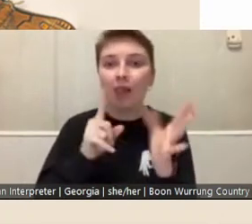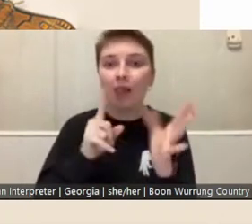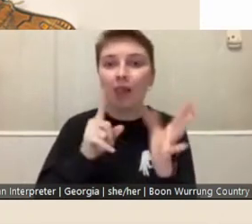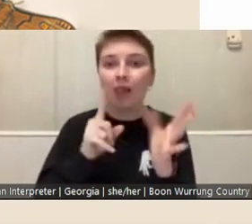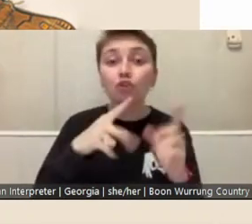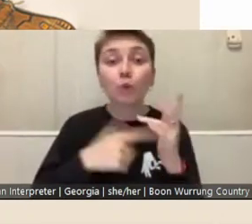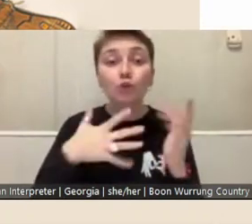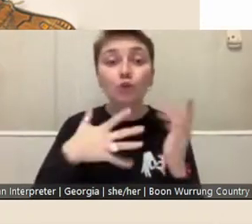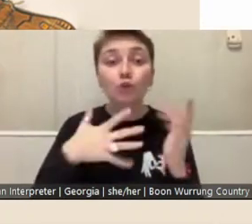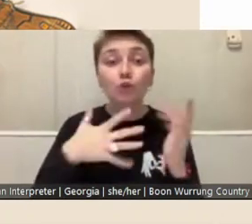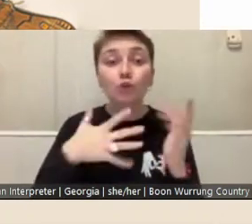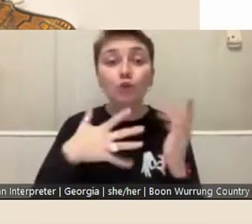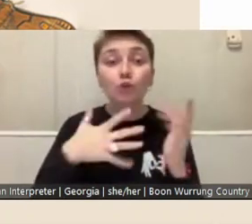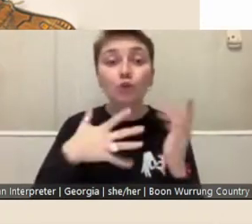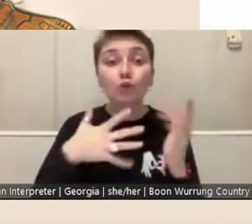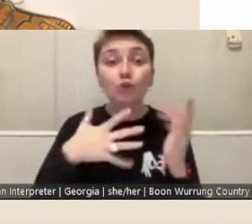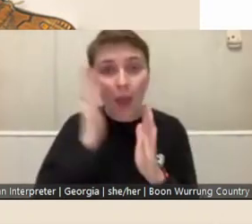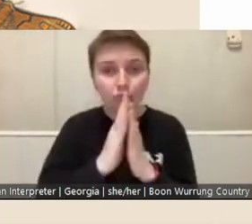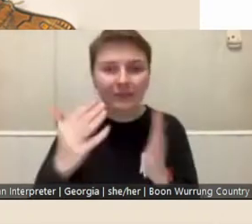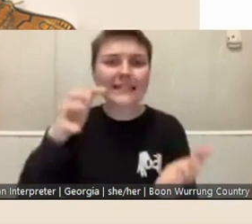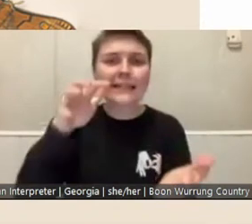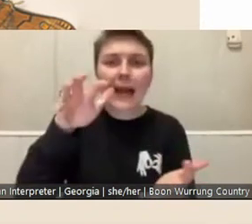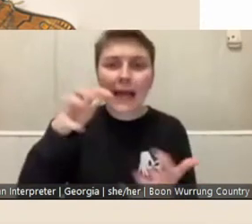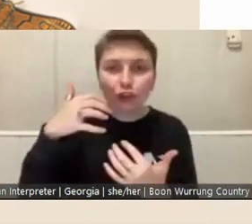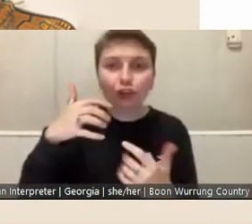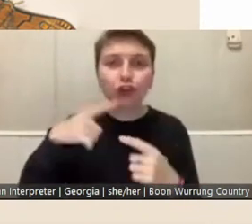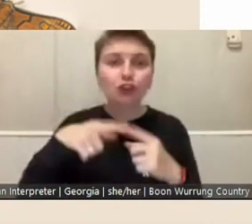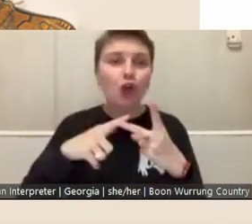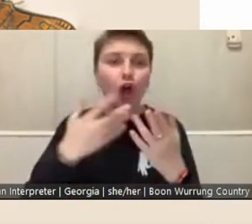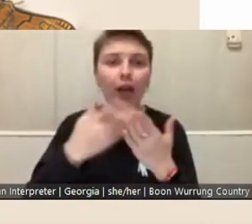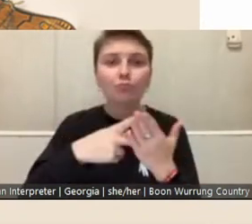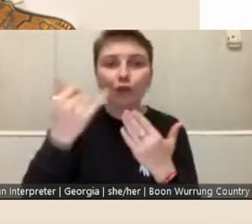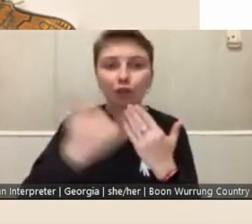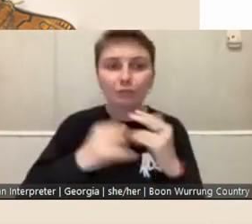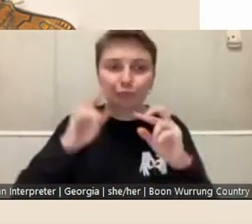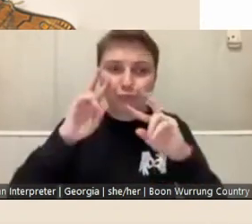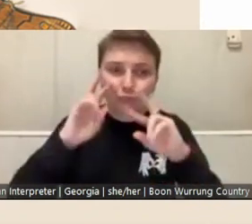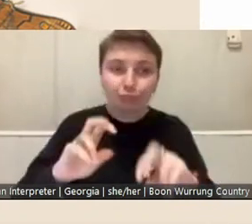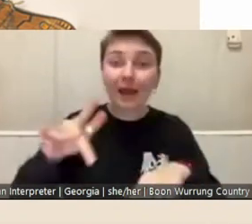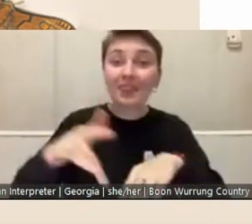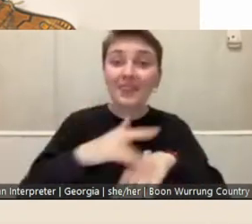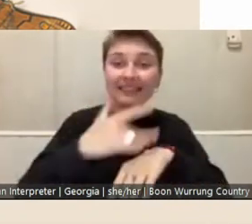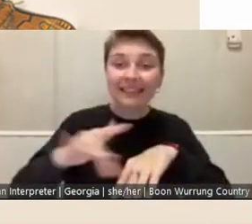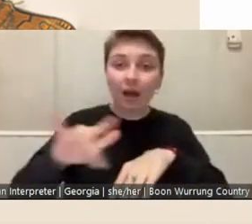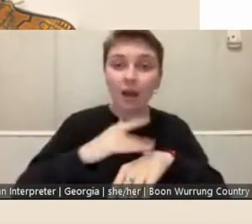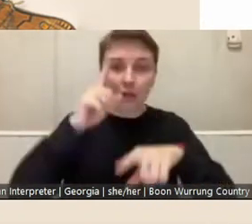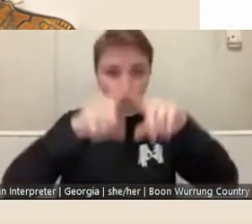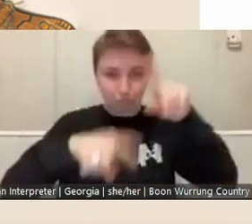collections on a project exploring theatre and the diversity of the performing arts in Victoria